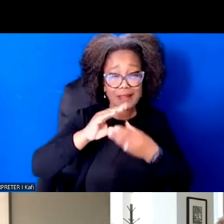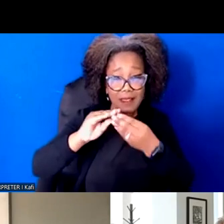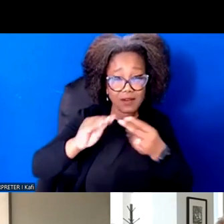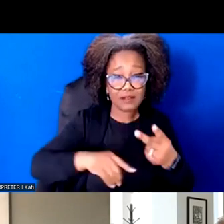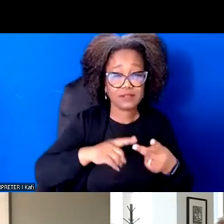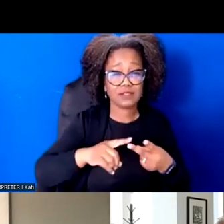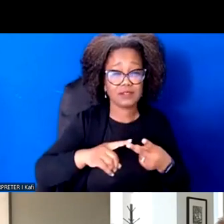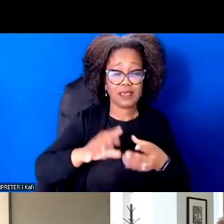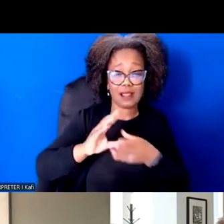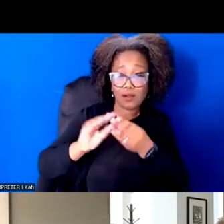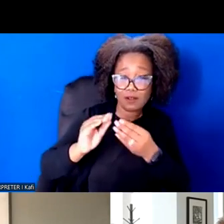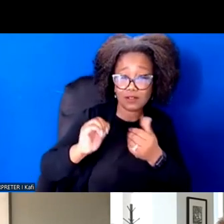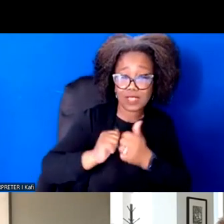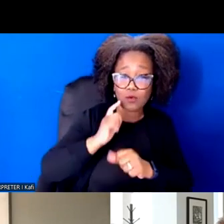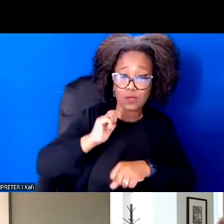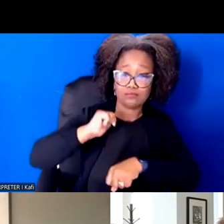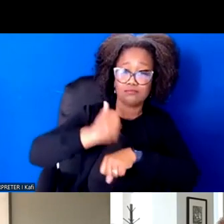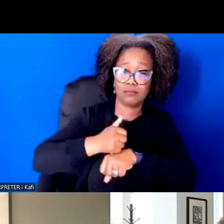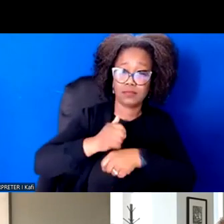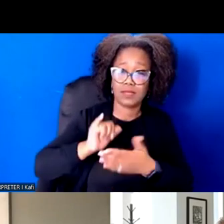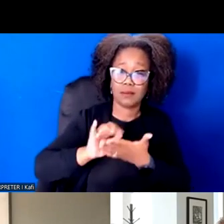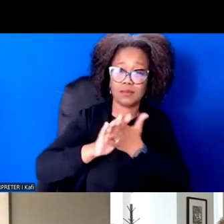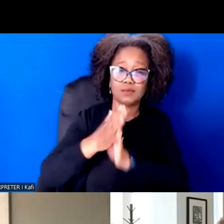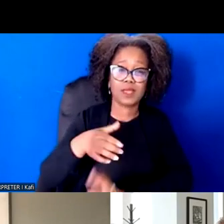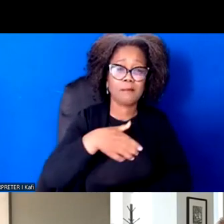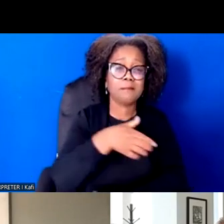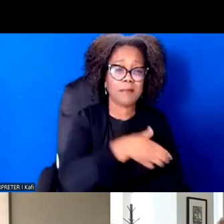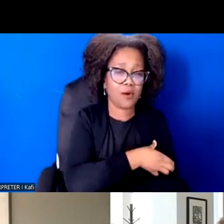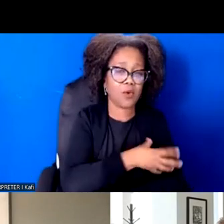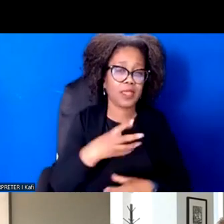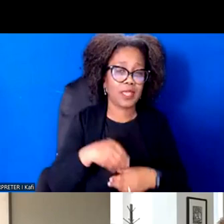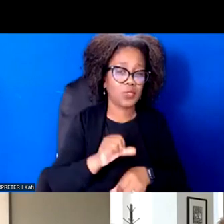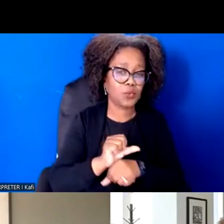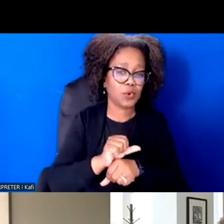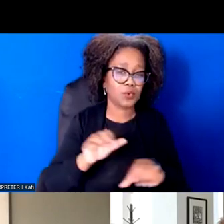And so, you know, just I was thinking about an example in , we created a series of videos